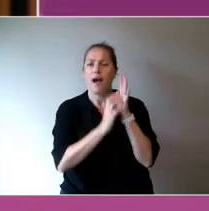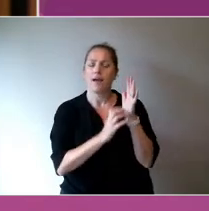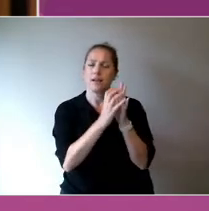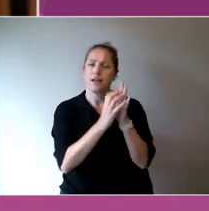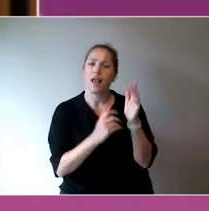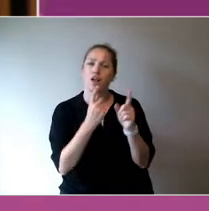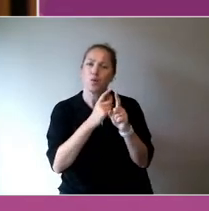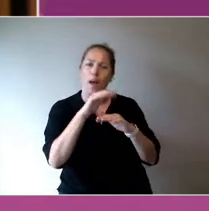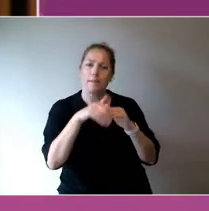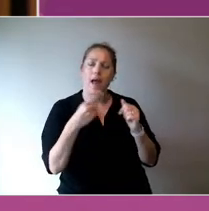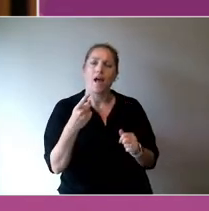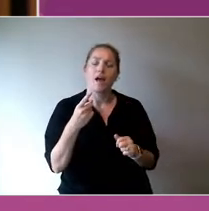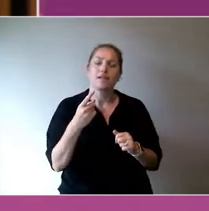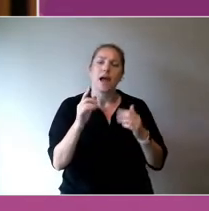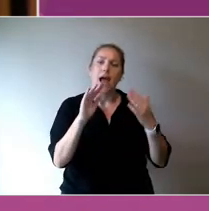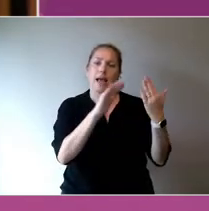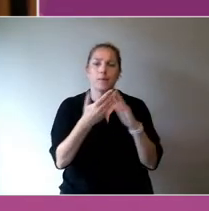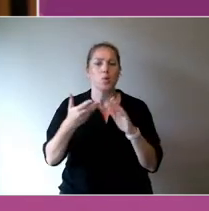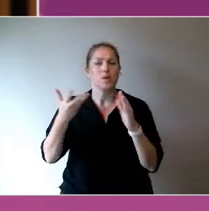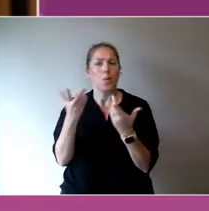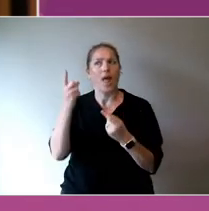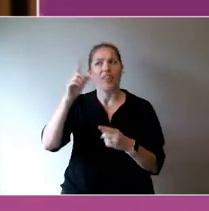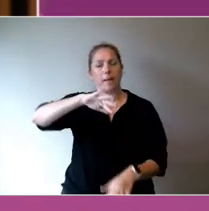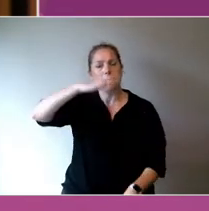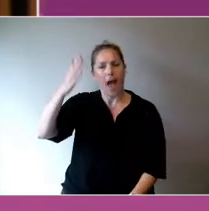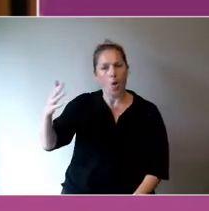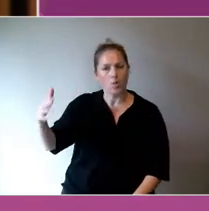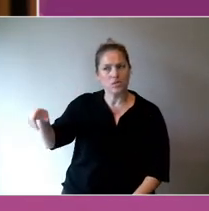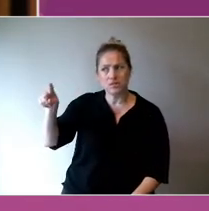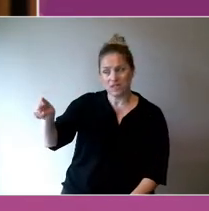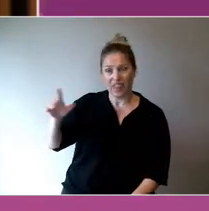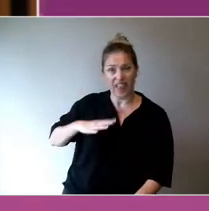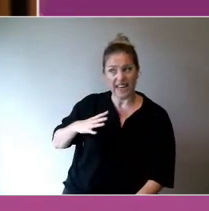that needed water trucks and through a grants round got dancing.